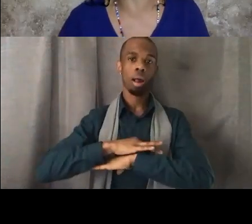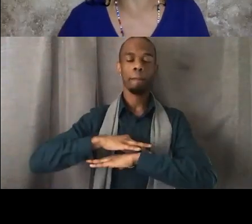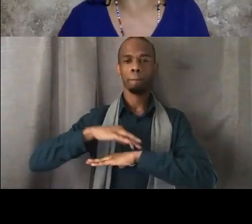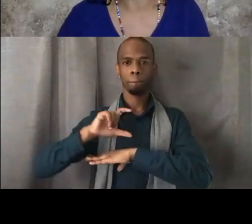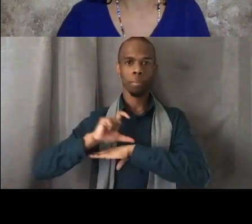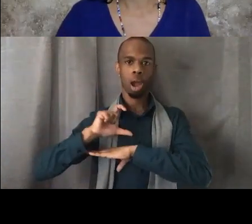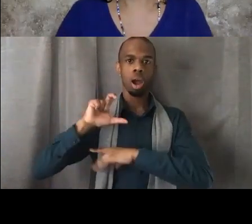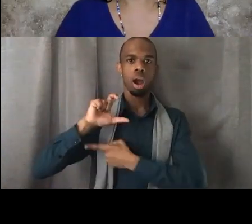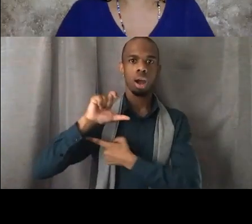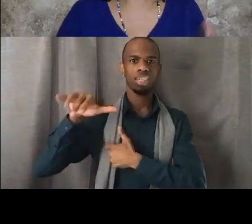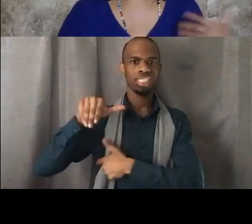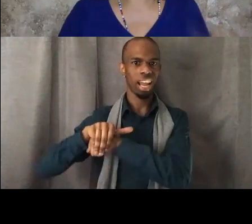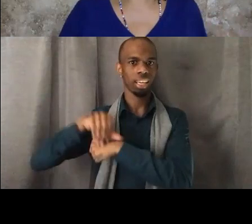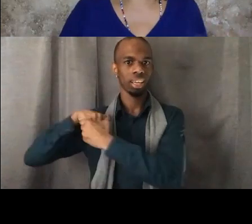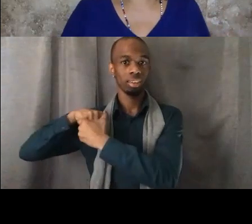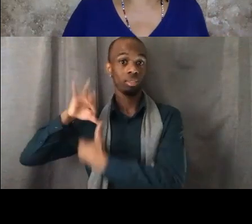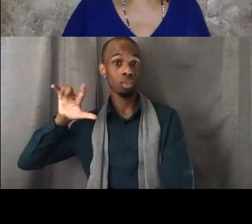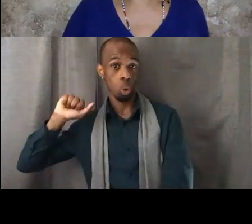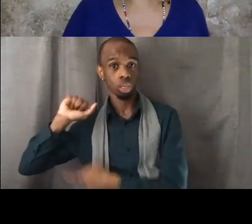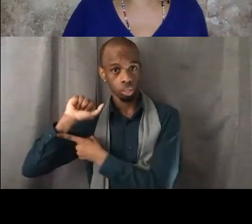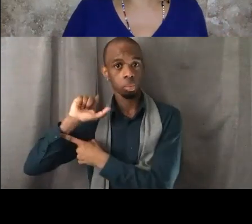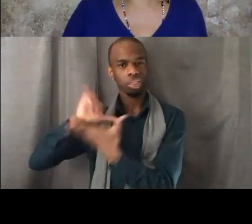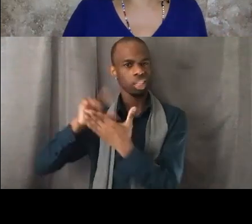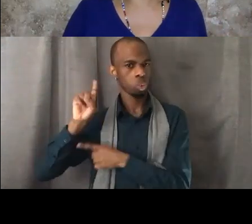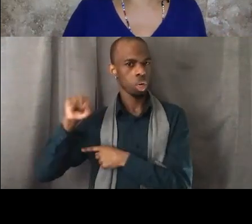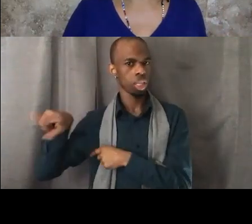place and you would hear, some of you remember this, that